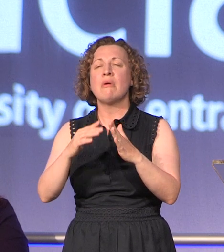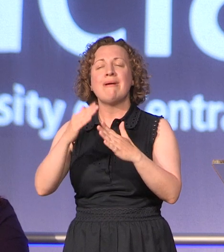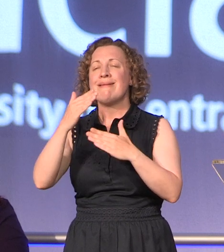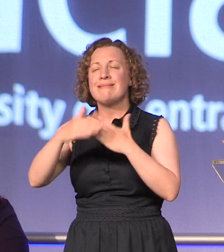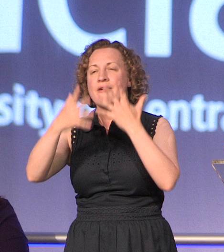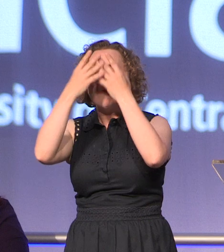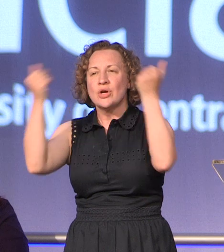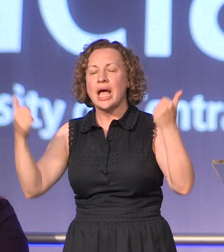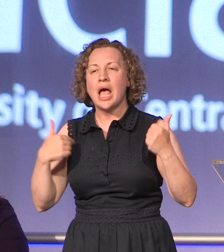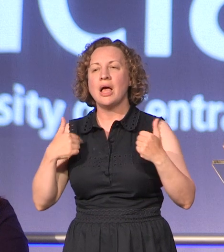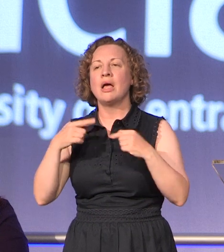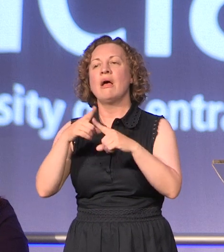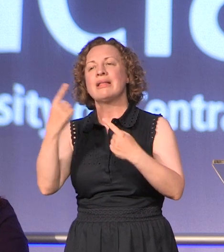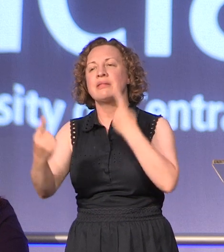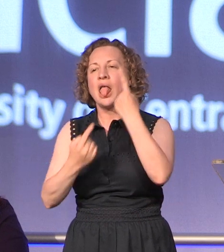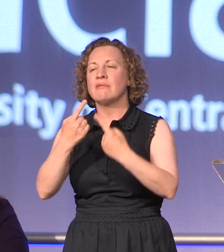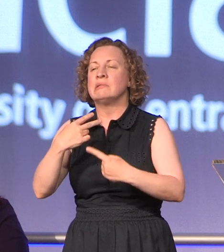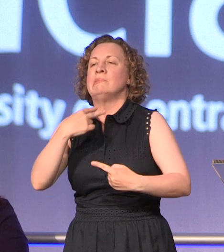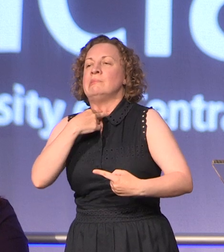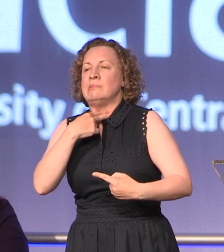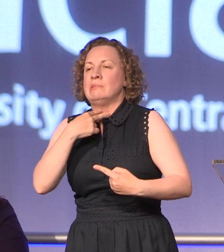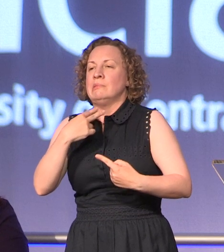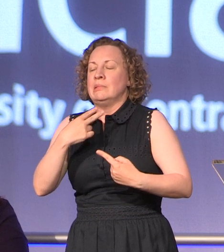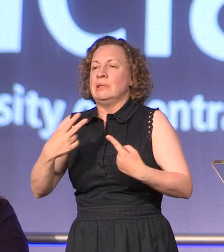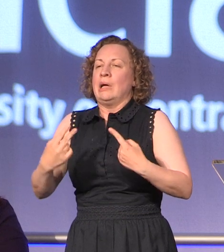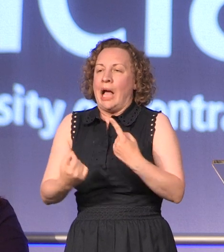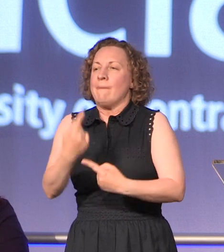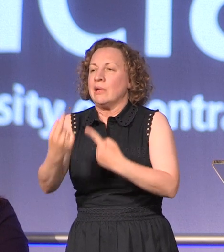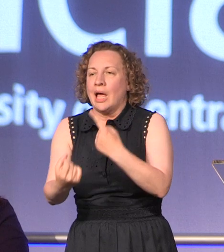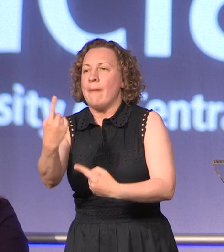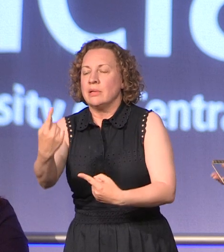will get knocked backs, I've had knock backs even really recently and you just